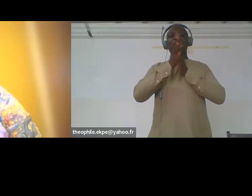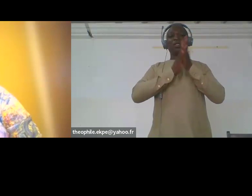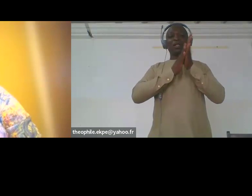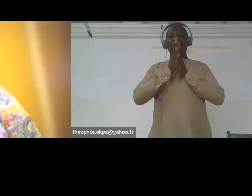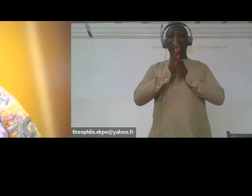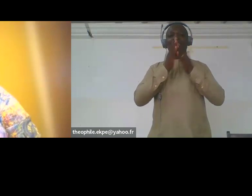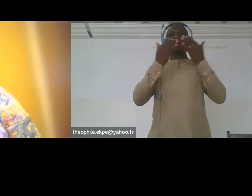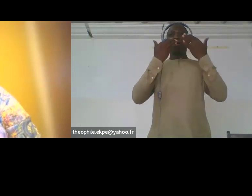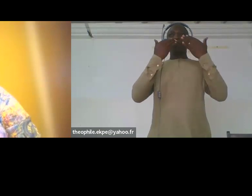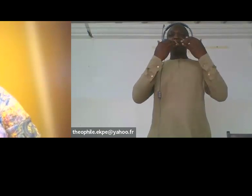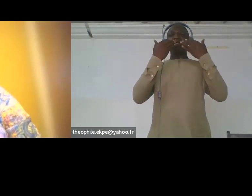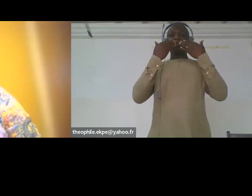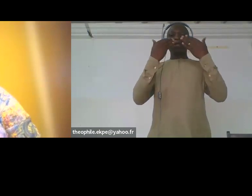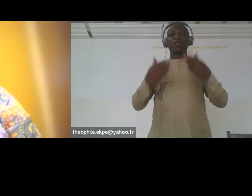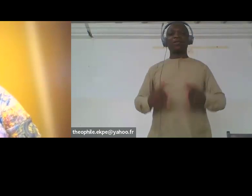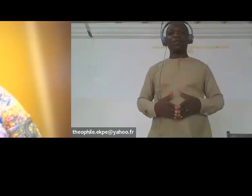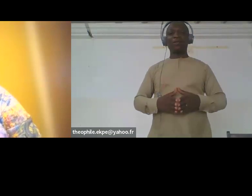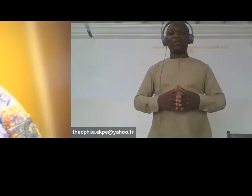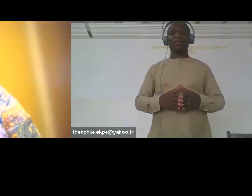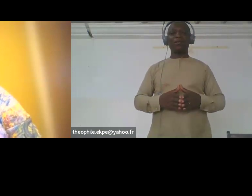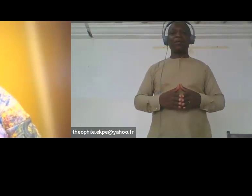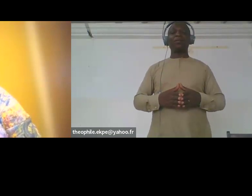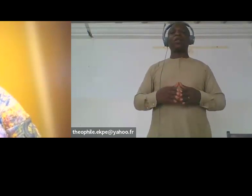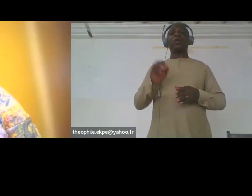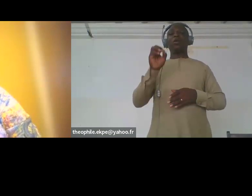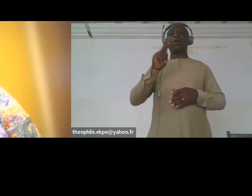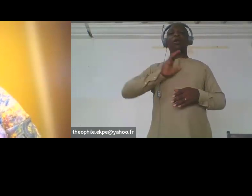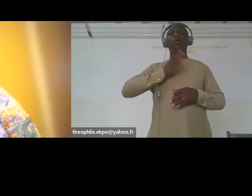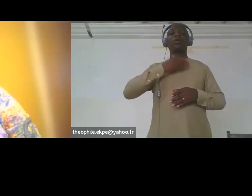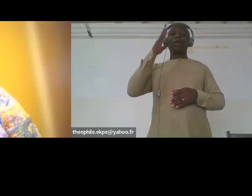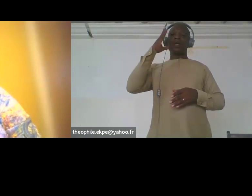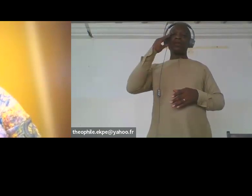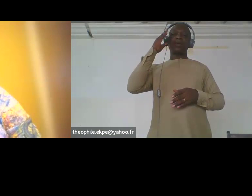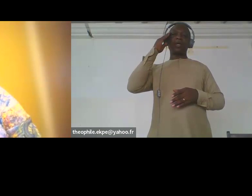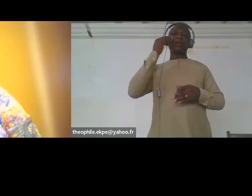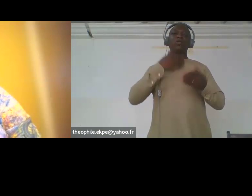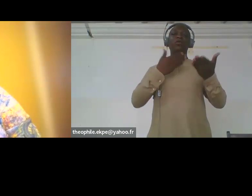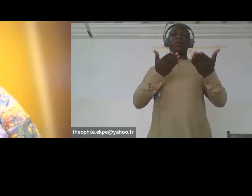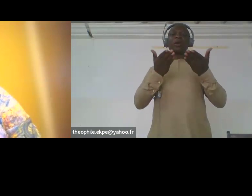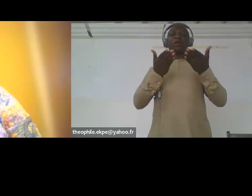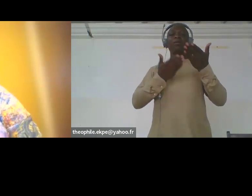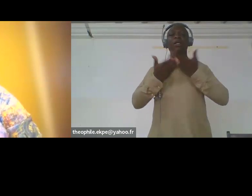Another experience I would like to share was during the covid-19 period where